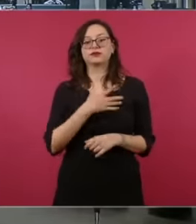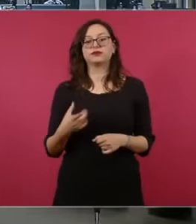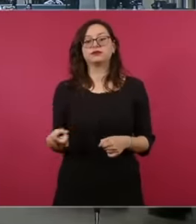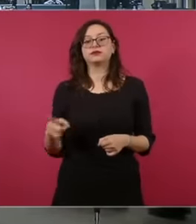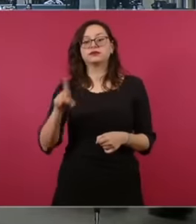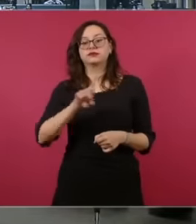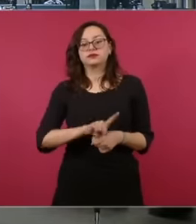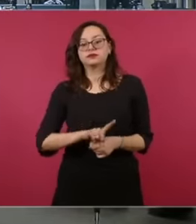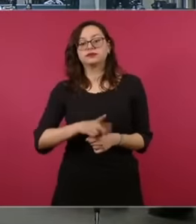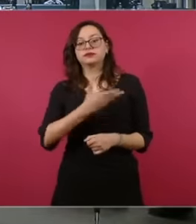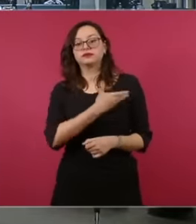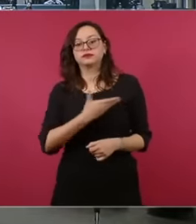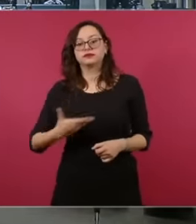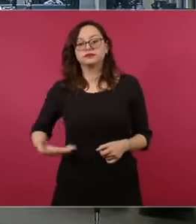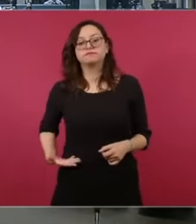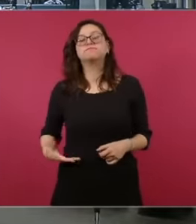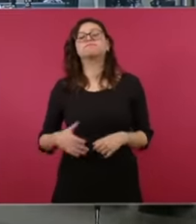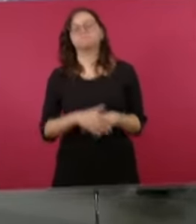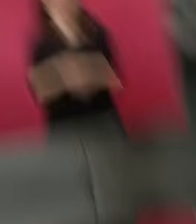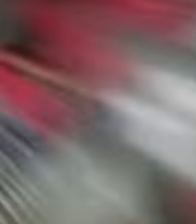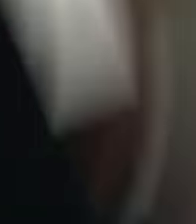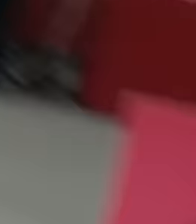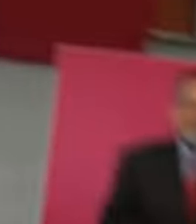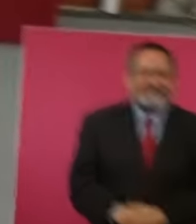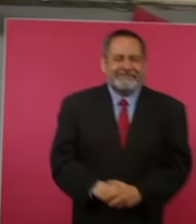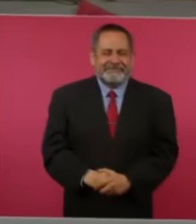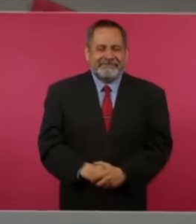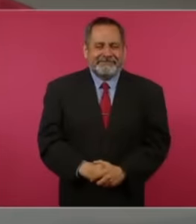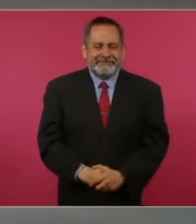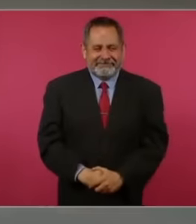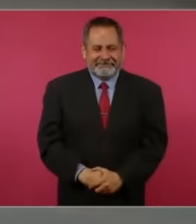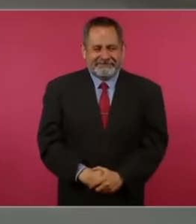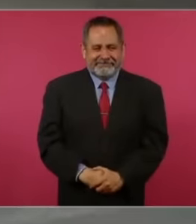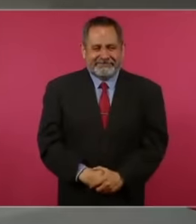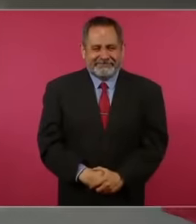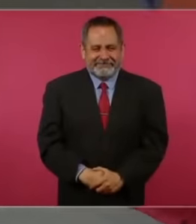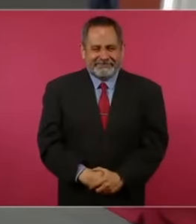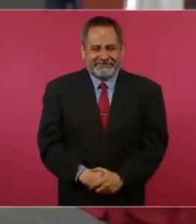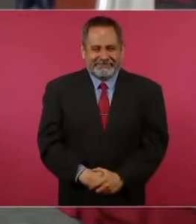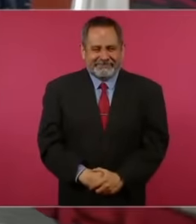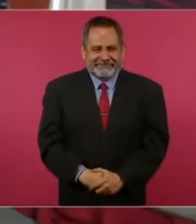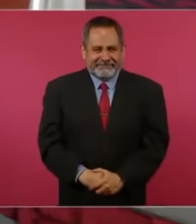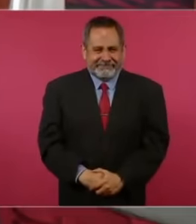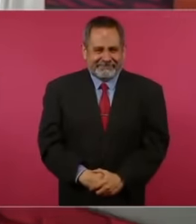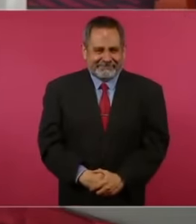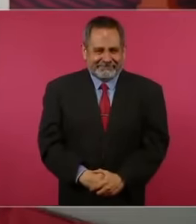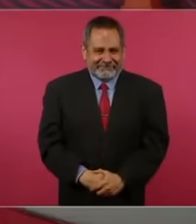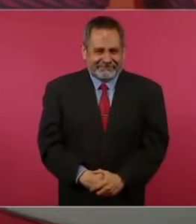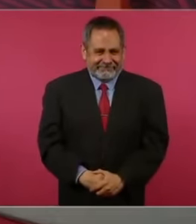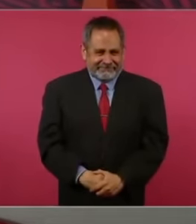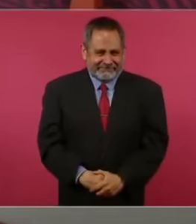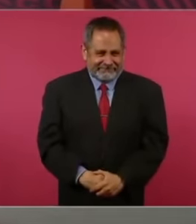and the president applauds her for being so brave and objective with her message.